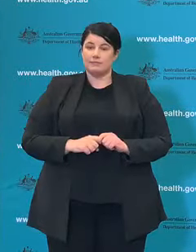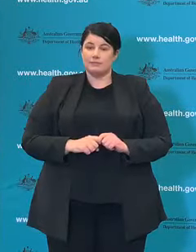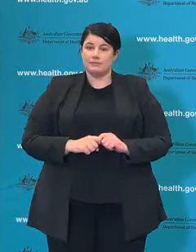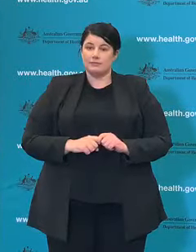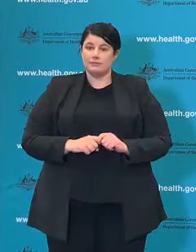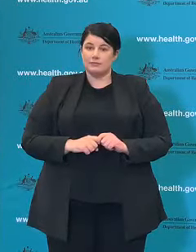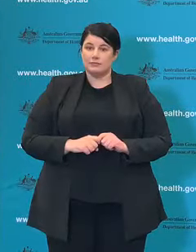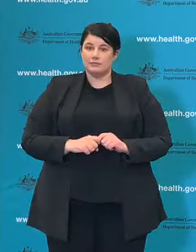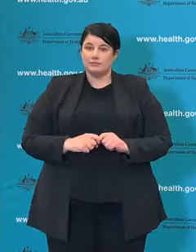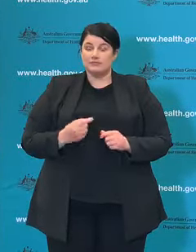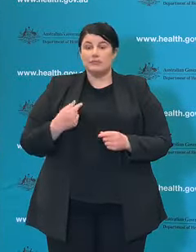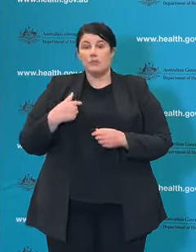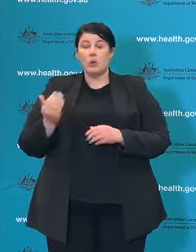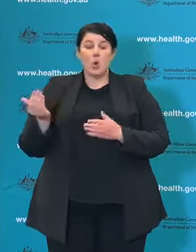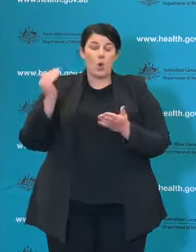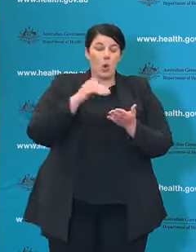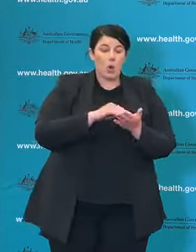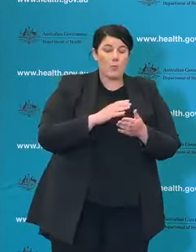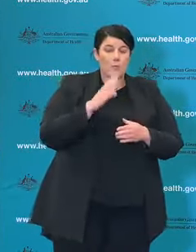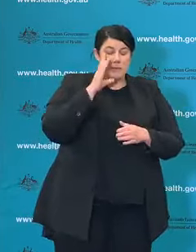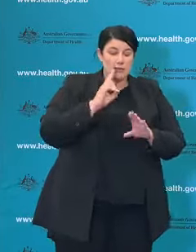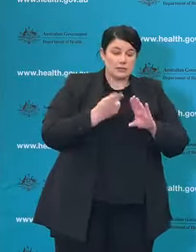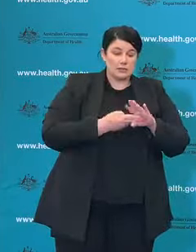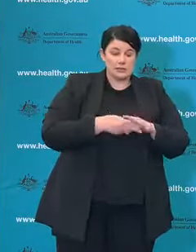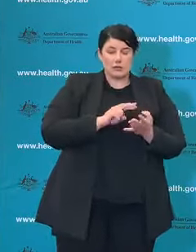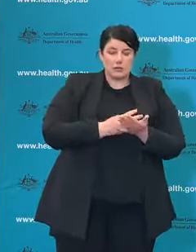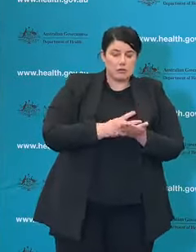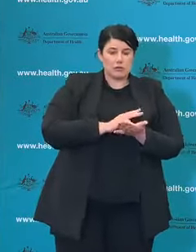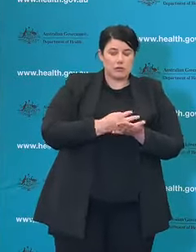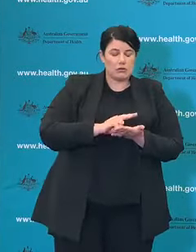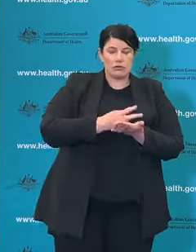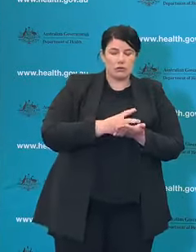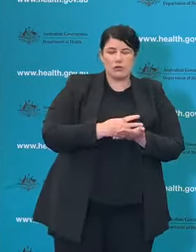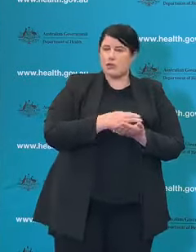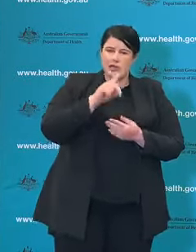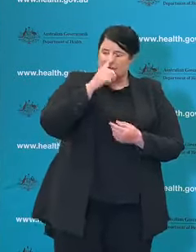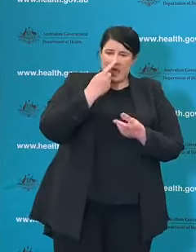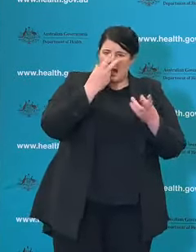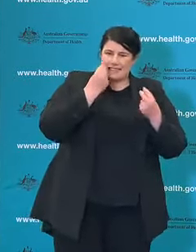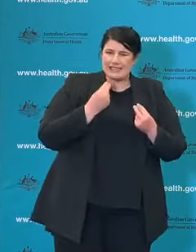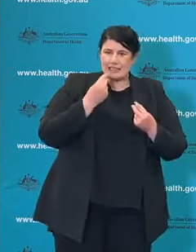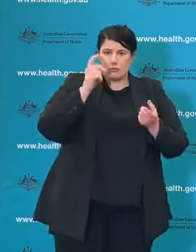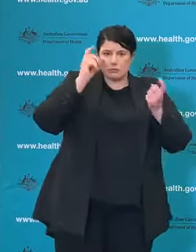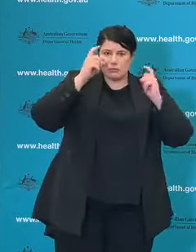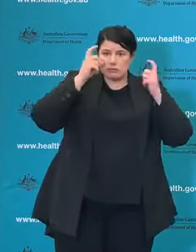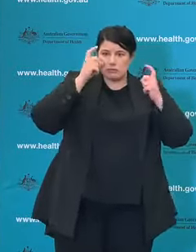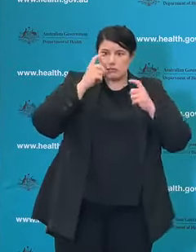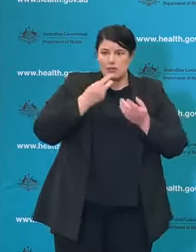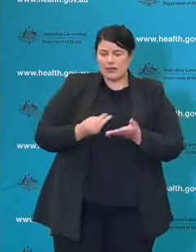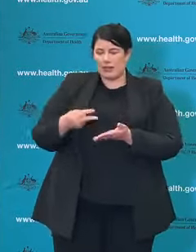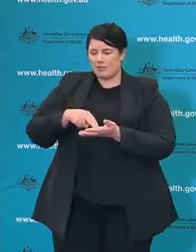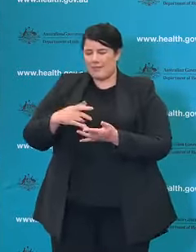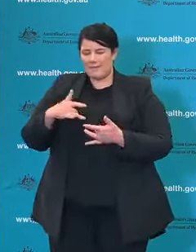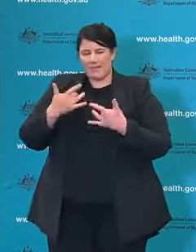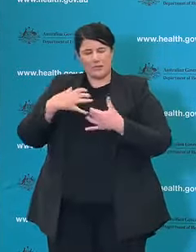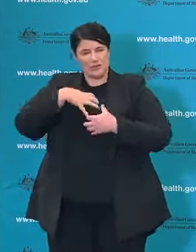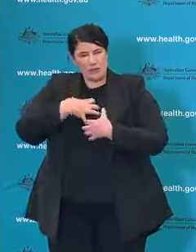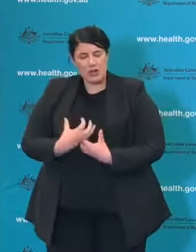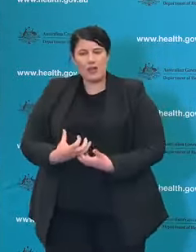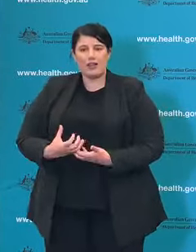sleep particularly well, of getting up in the morning, not feeling at all refreshed. I know that feeling of concern moving to